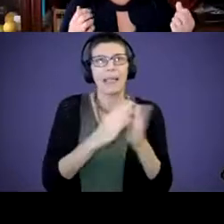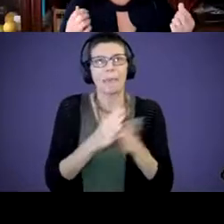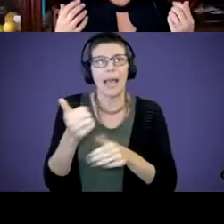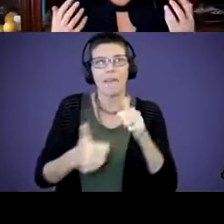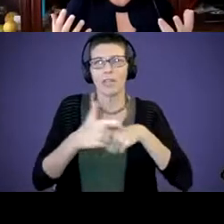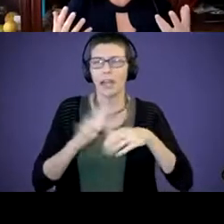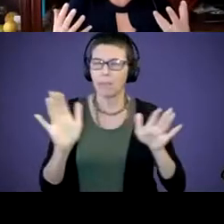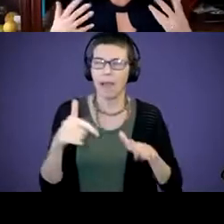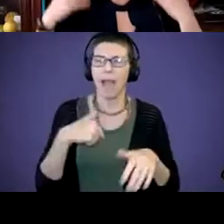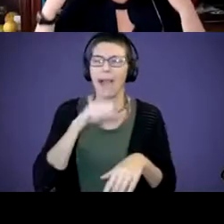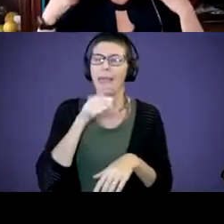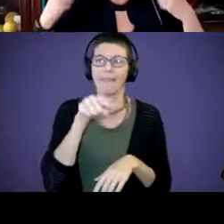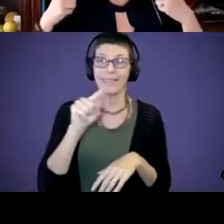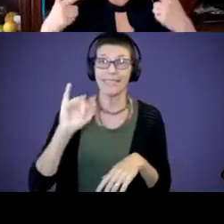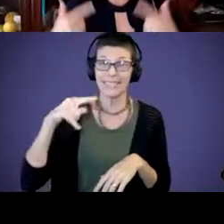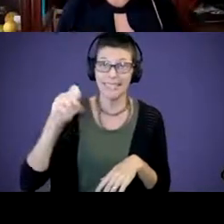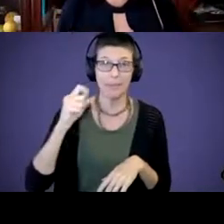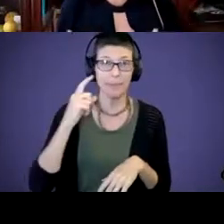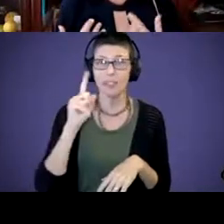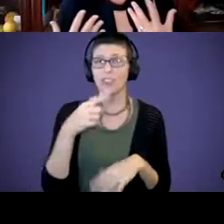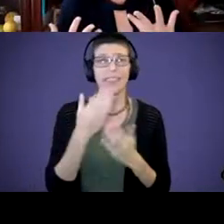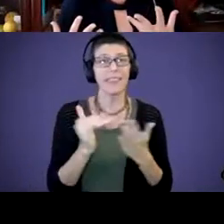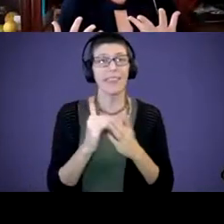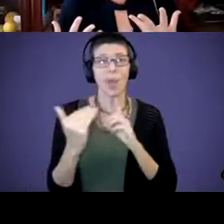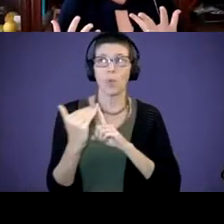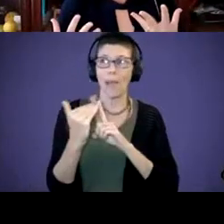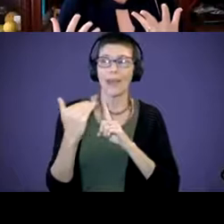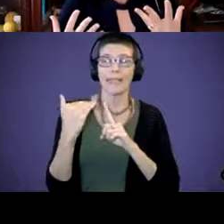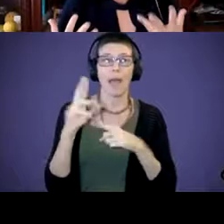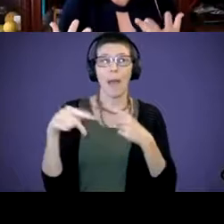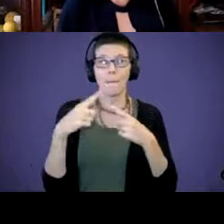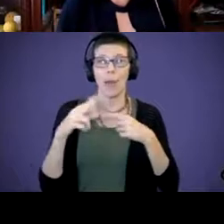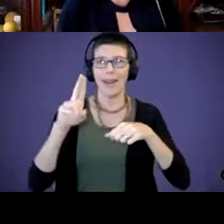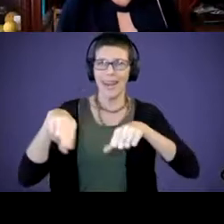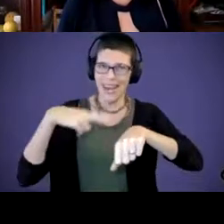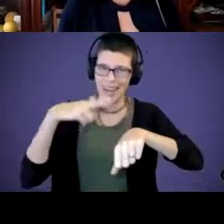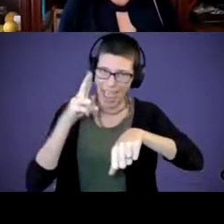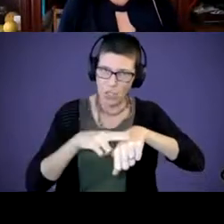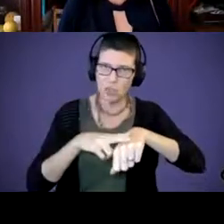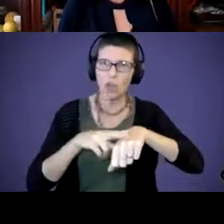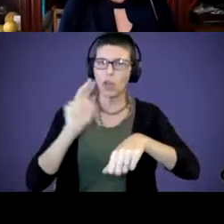These are things that just remind us of these natural, nurturing behaviors that we have,